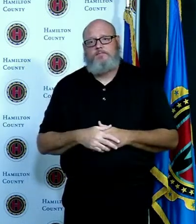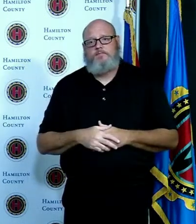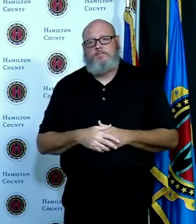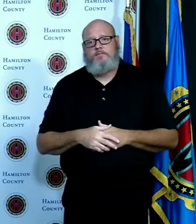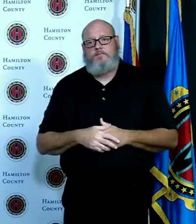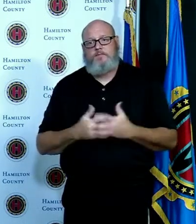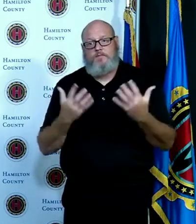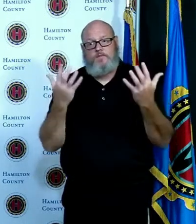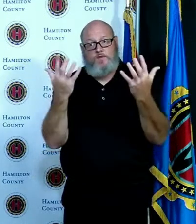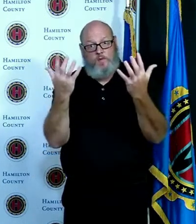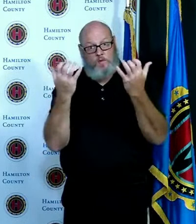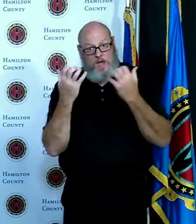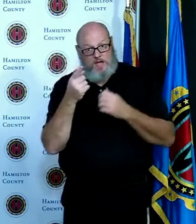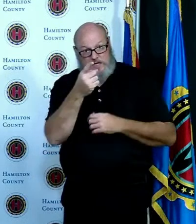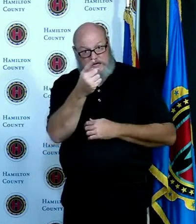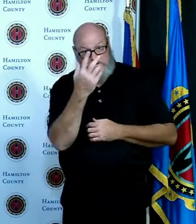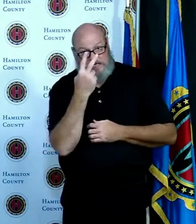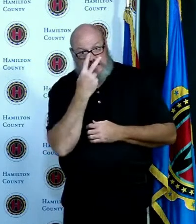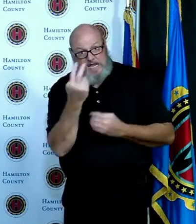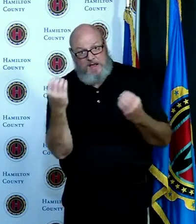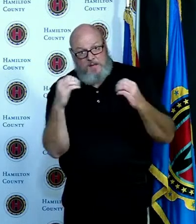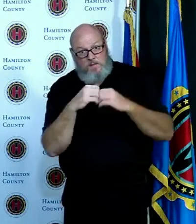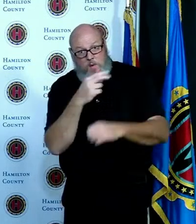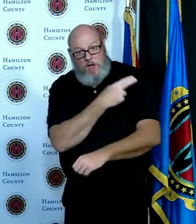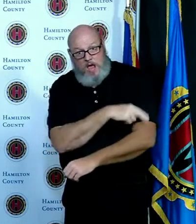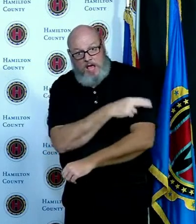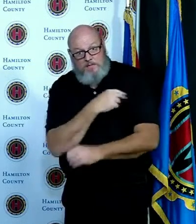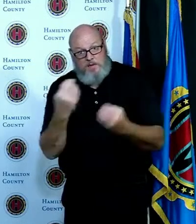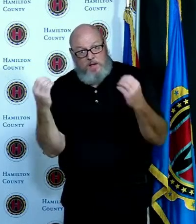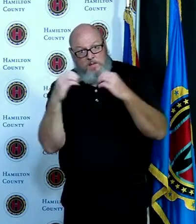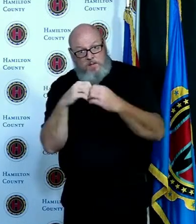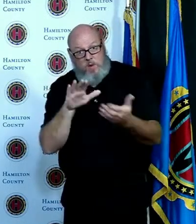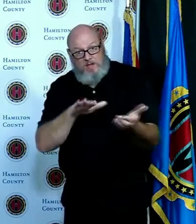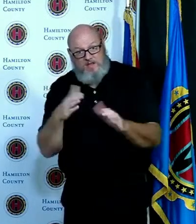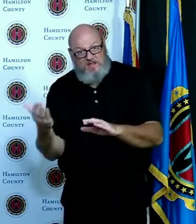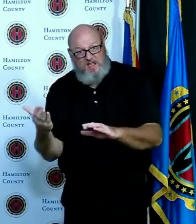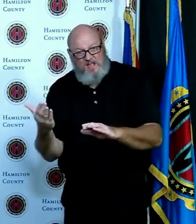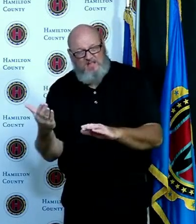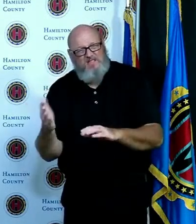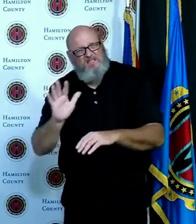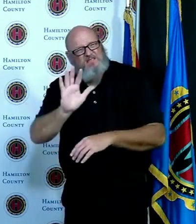and more death or do we want to work together wear that mask even in locations that you might